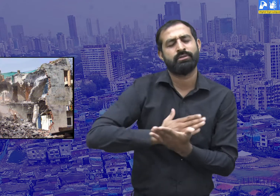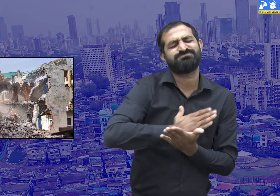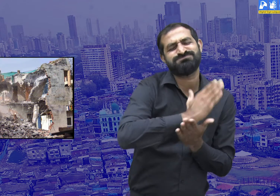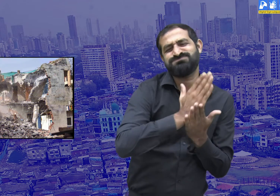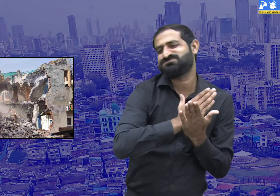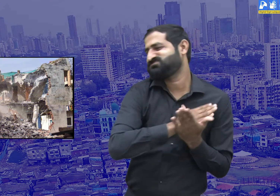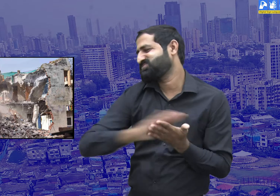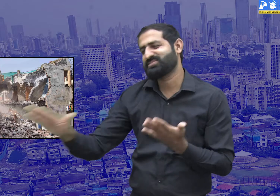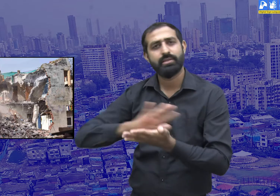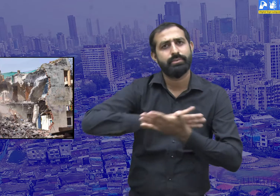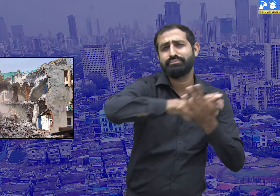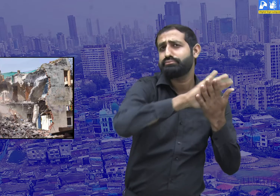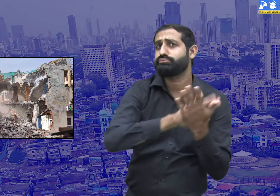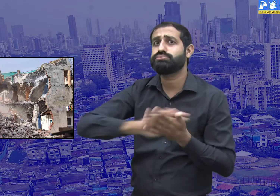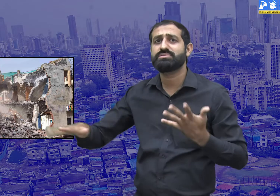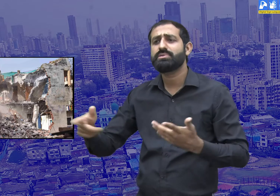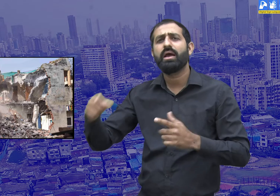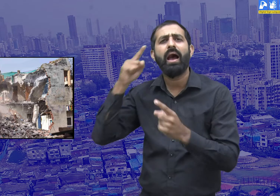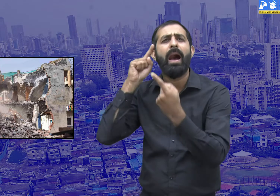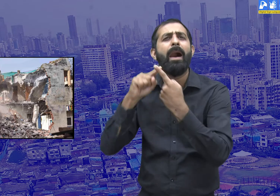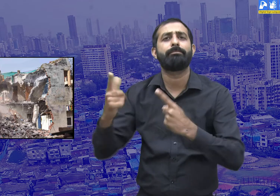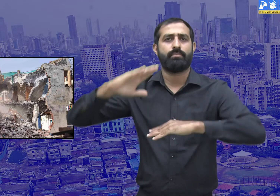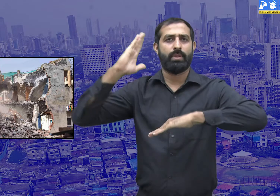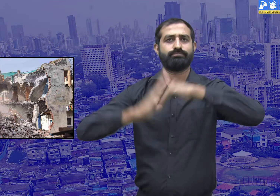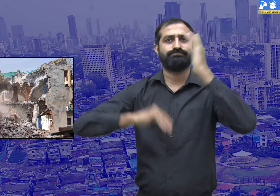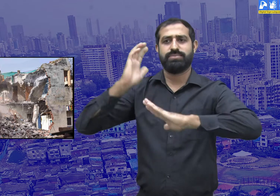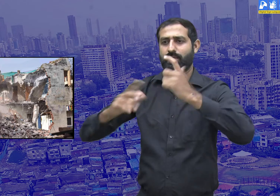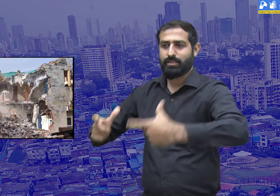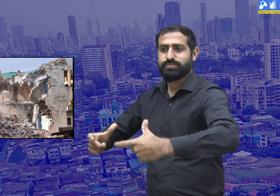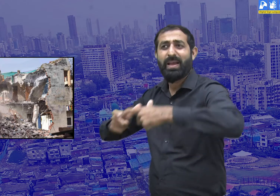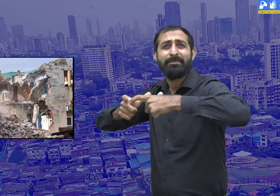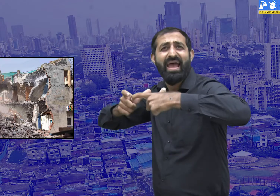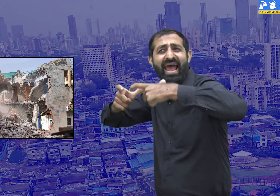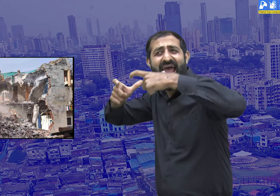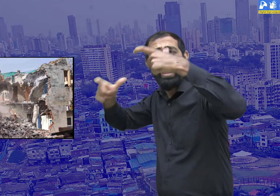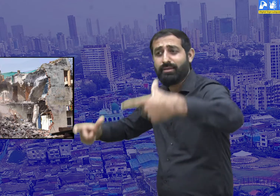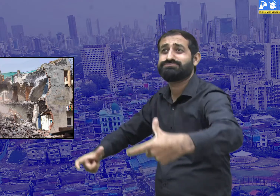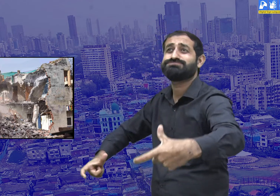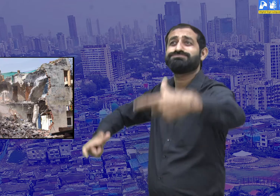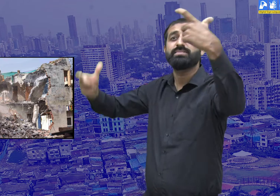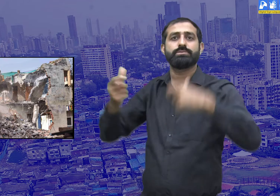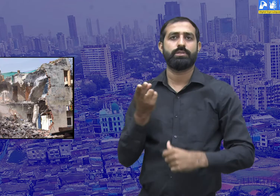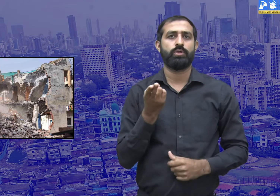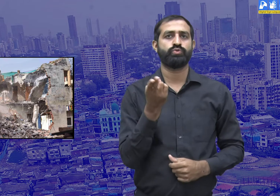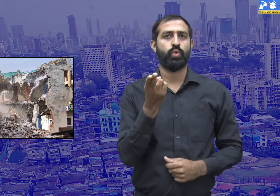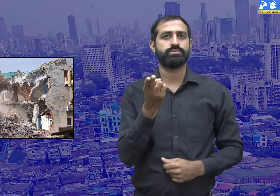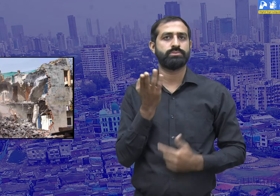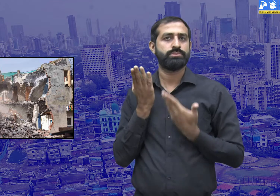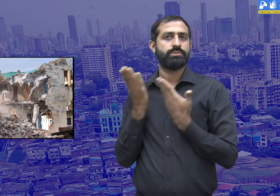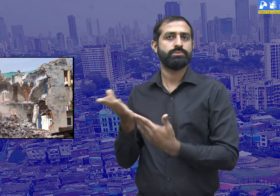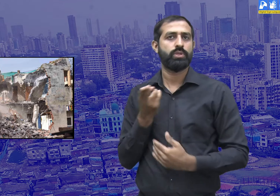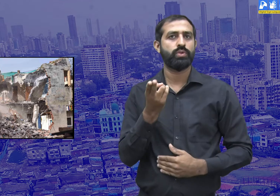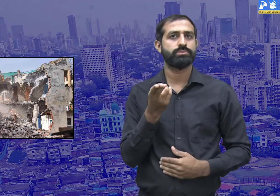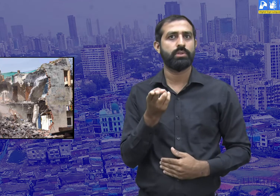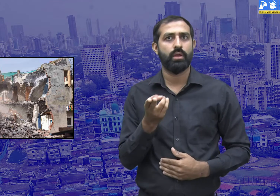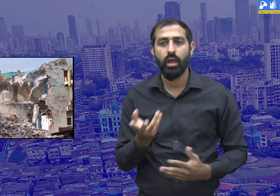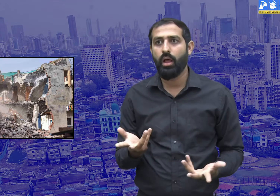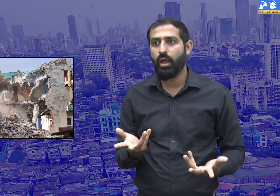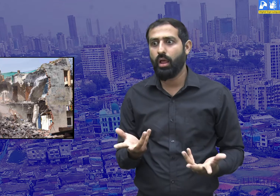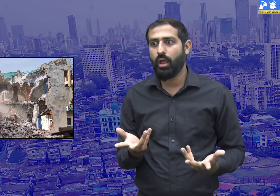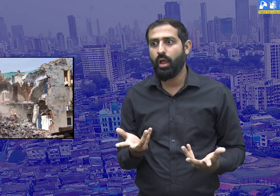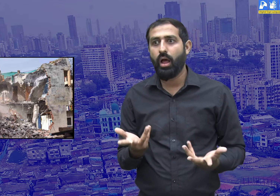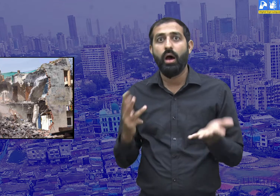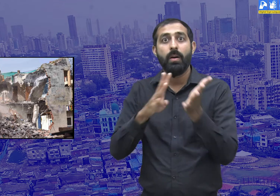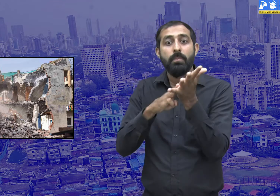should move out of this place. They say that a big hotel will be built here.